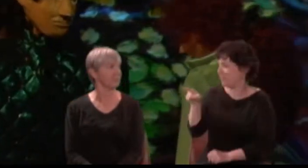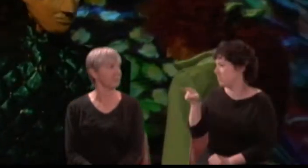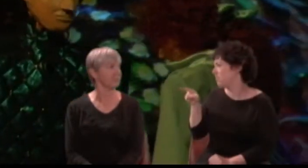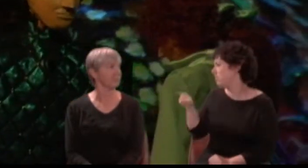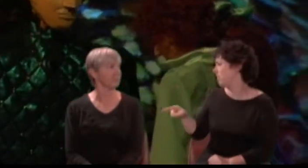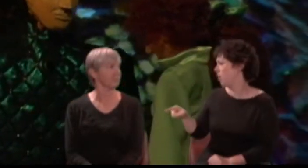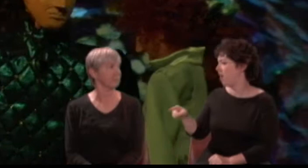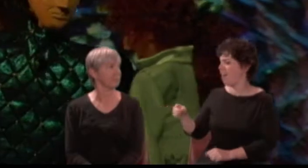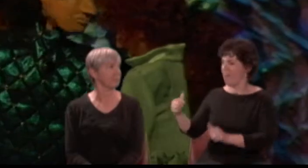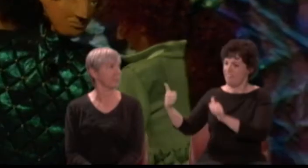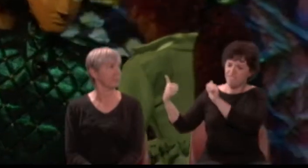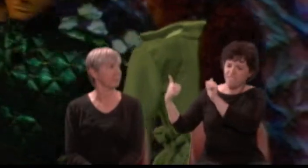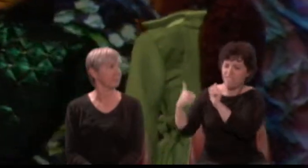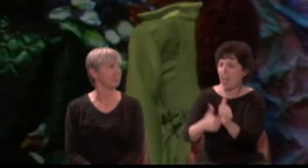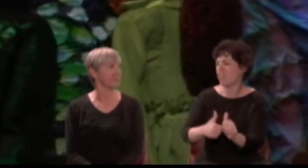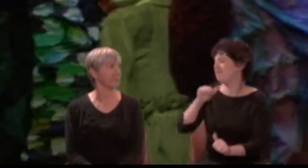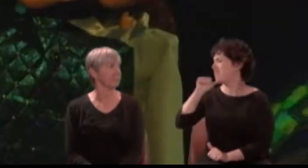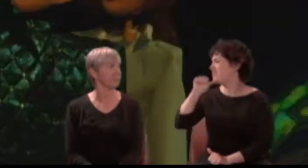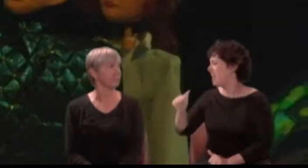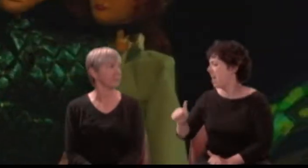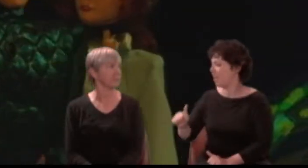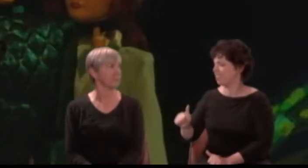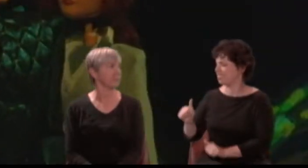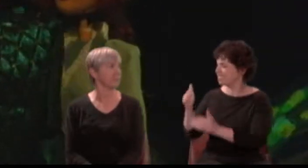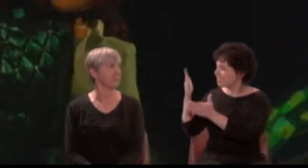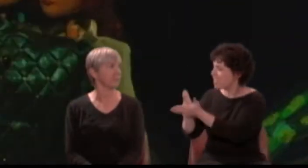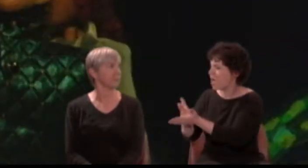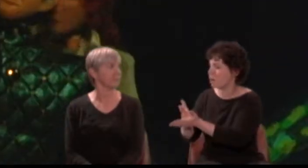Where is Lysander and fair Hermia?